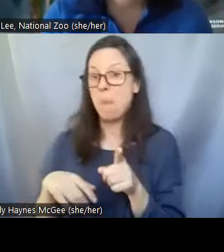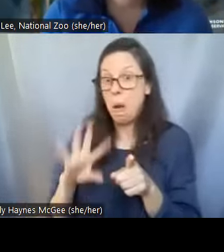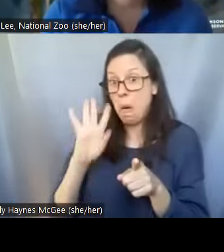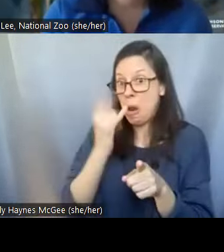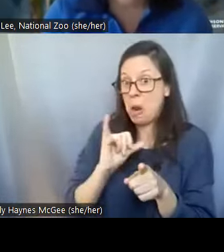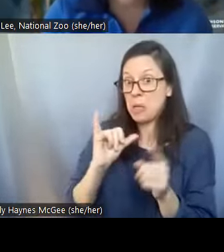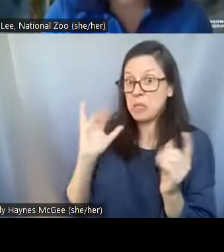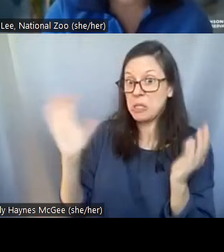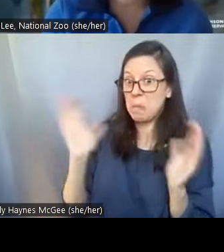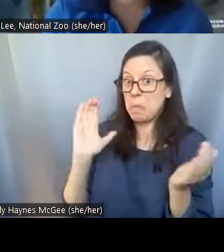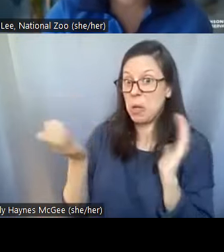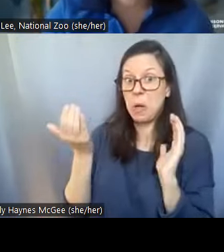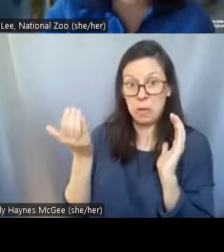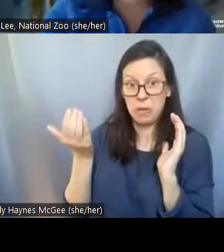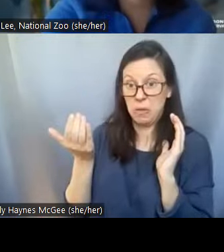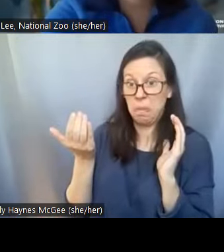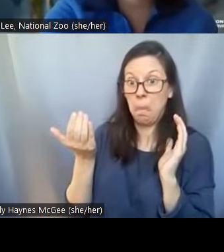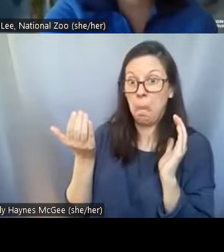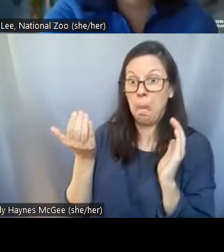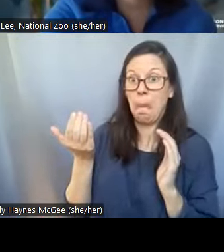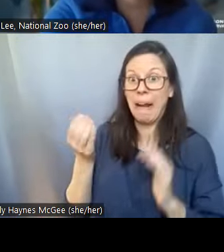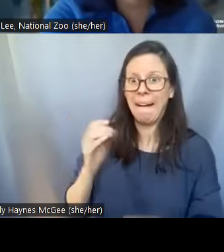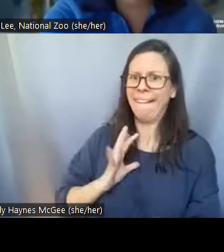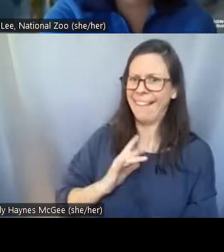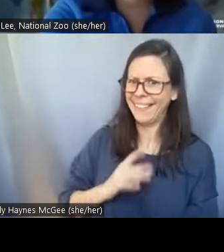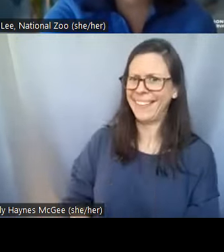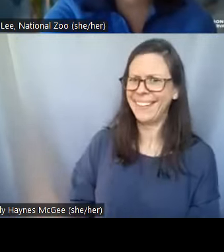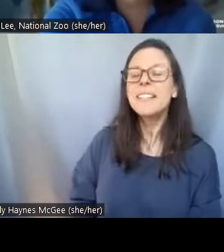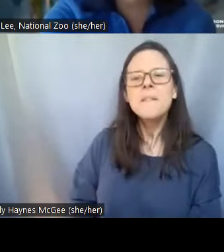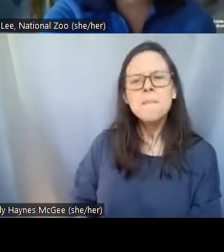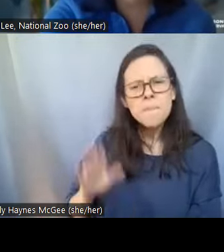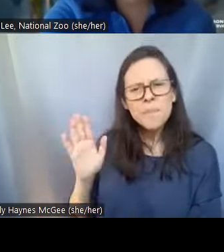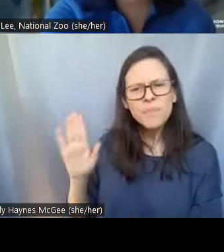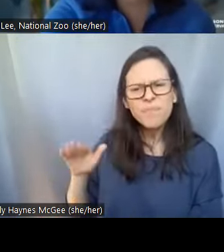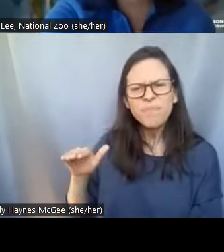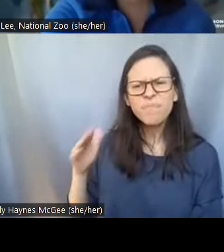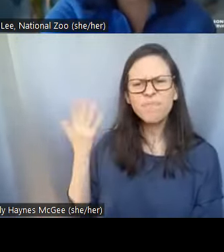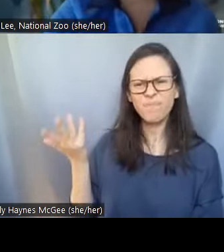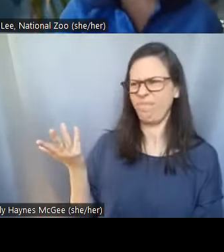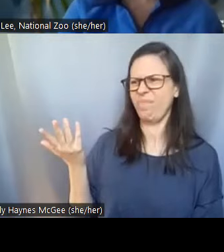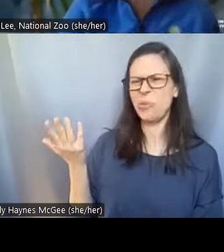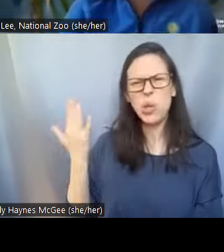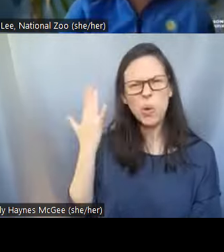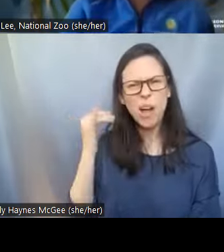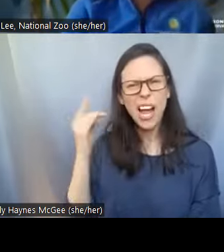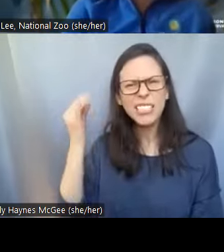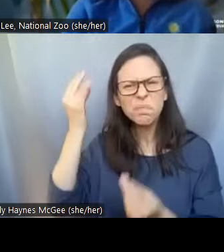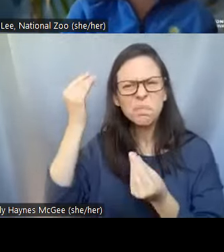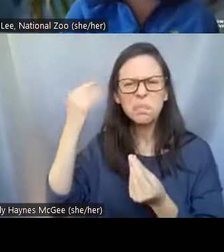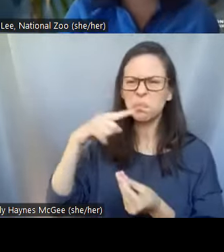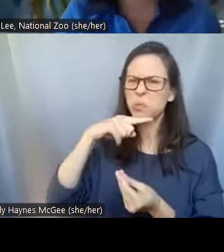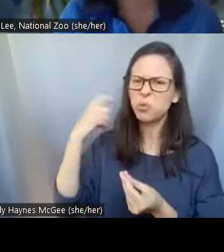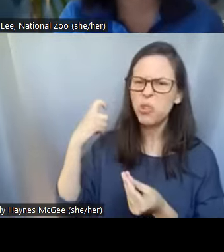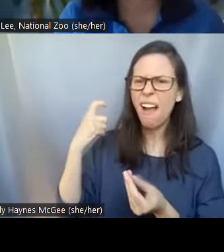microwave that you use. That's so neat, so how did you start to think about drying samples instead